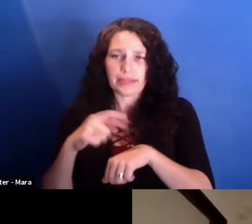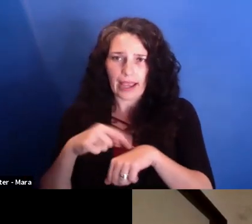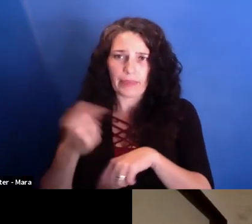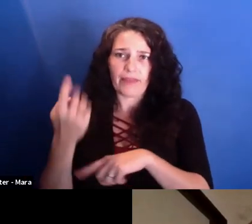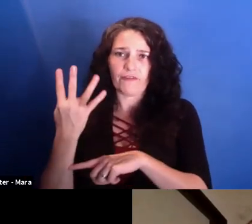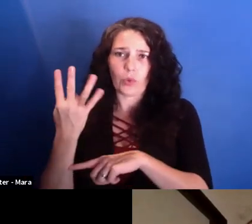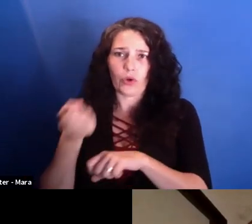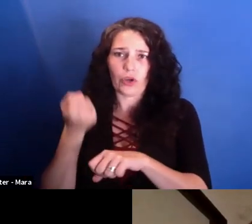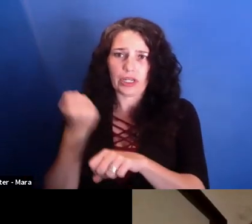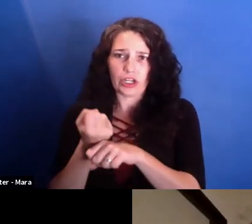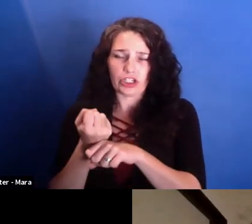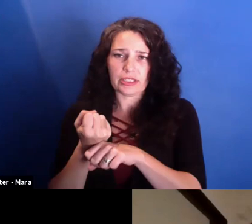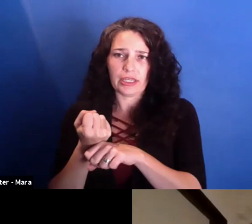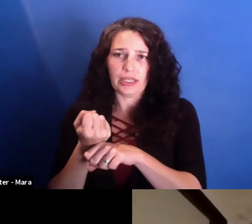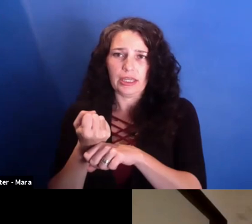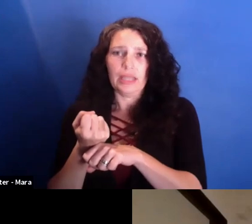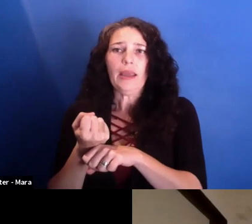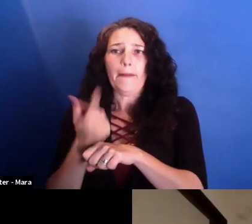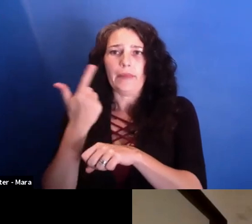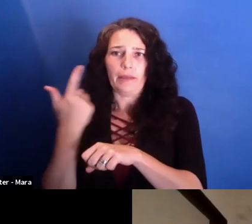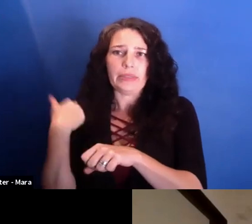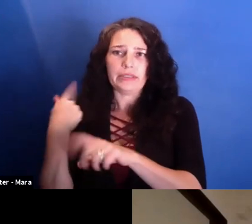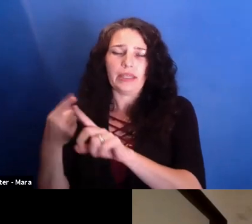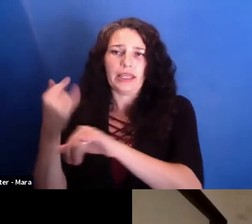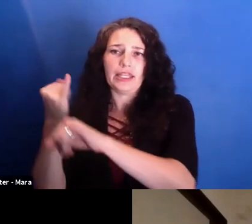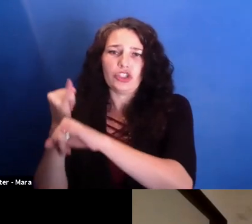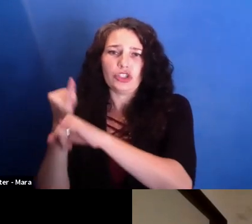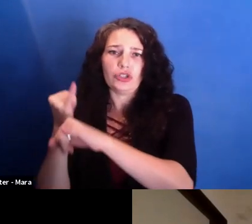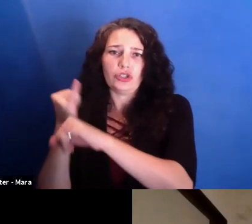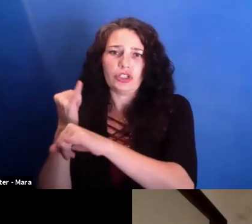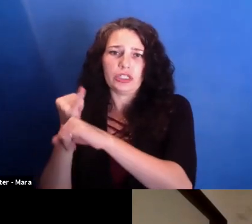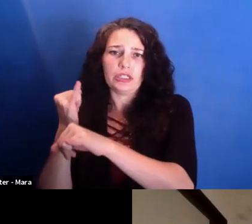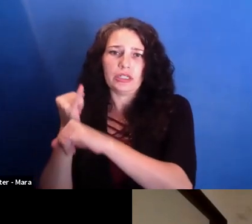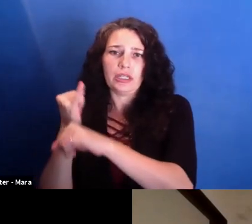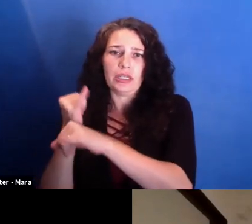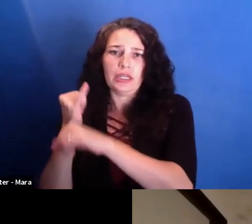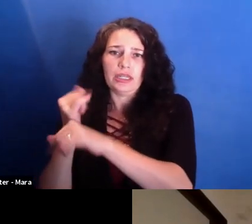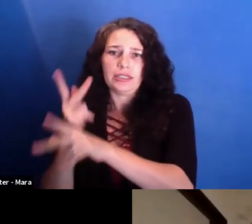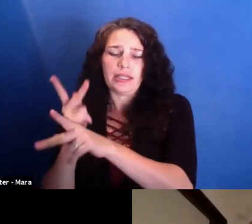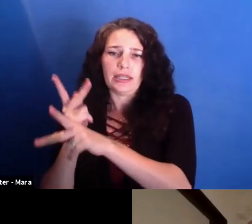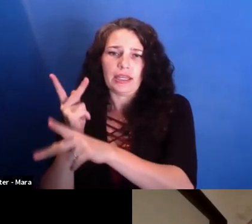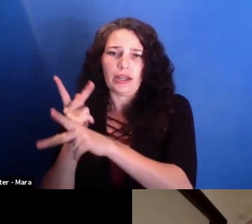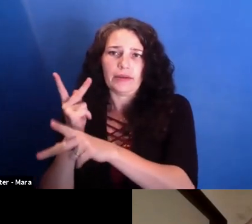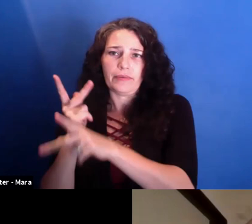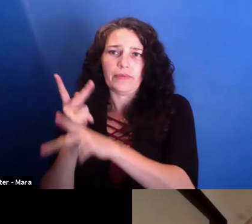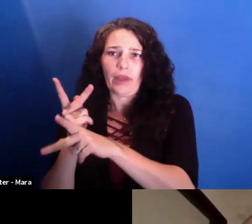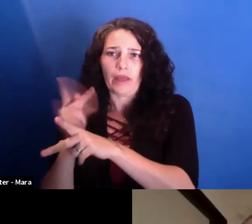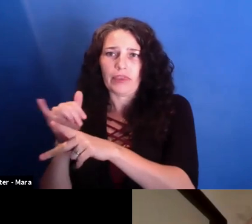takes care of the elections. And then there, they rep-- in Romania, for example, they replaced the people that take care of the IT department.